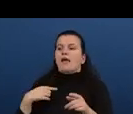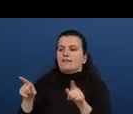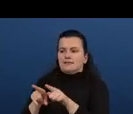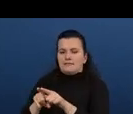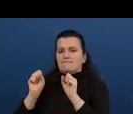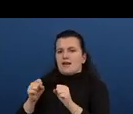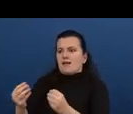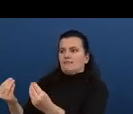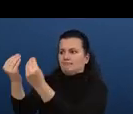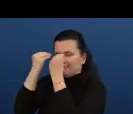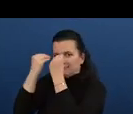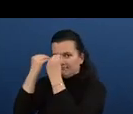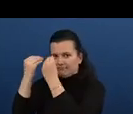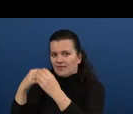on what's included in the curricula.